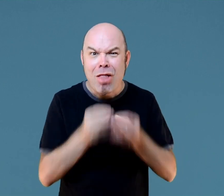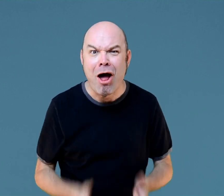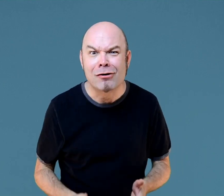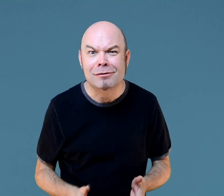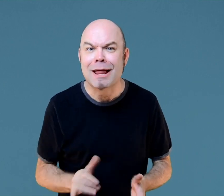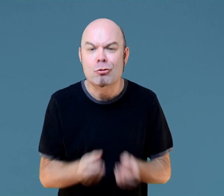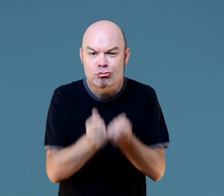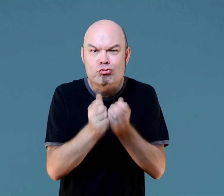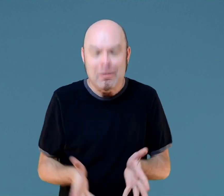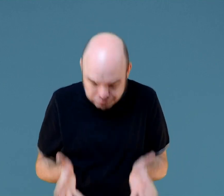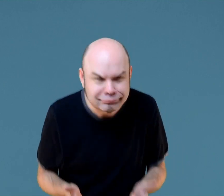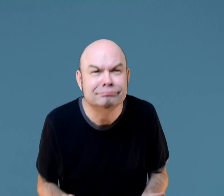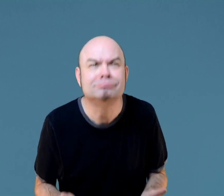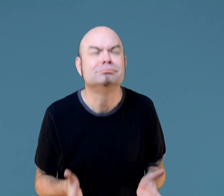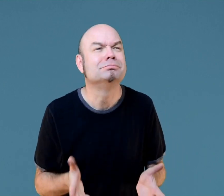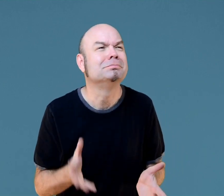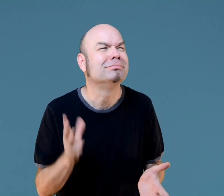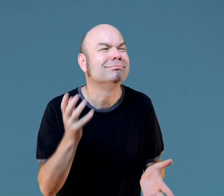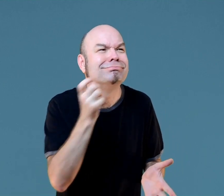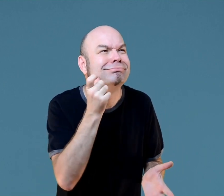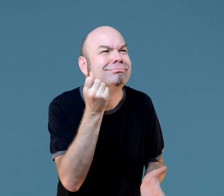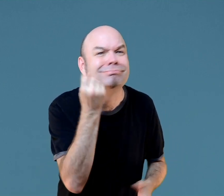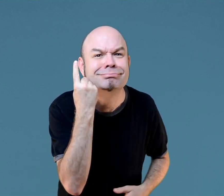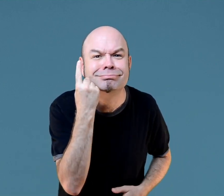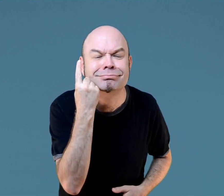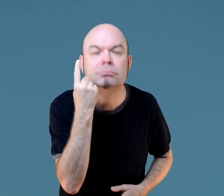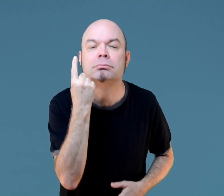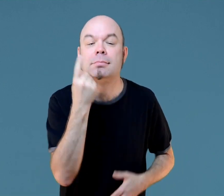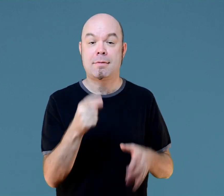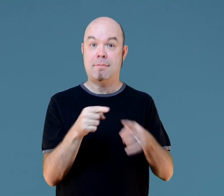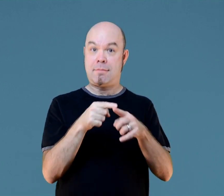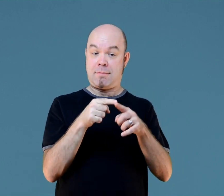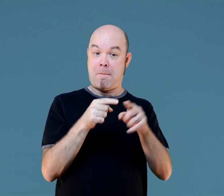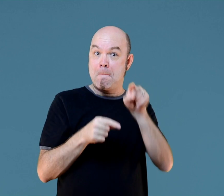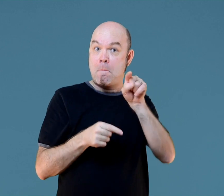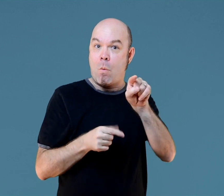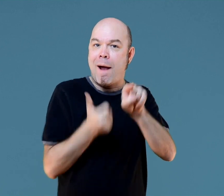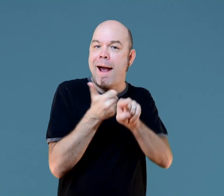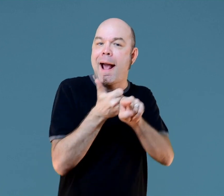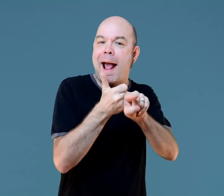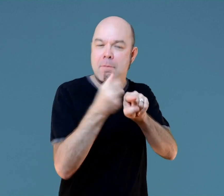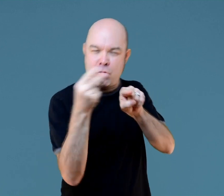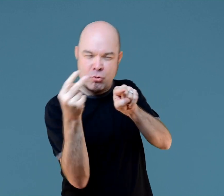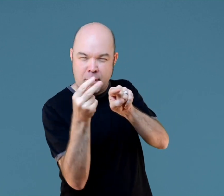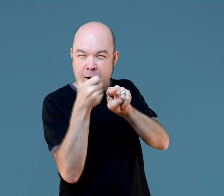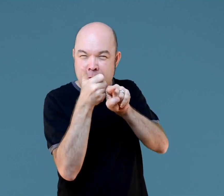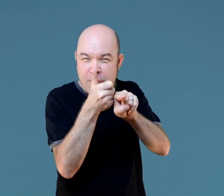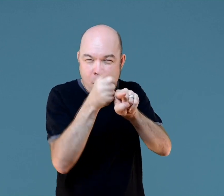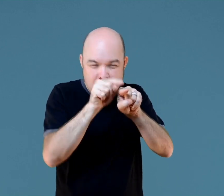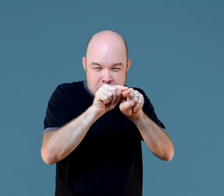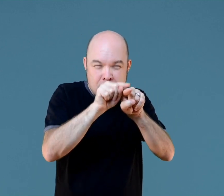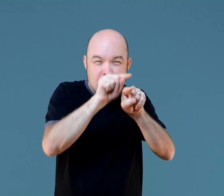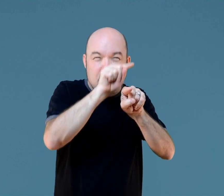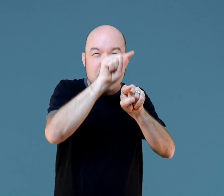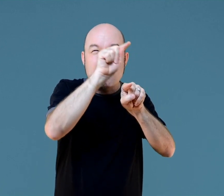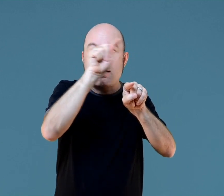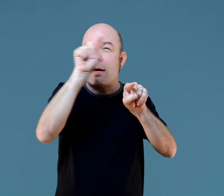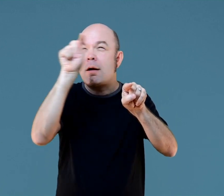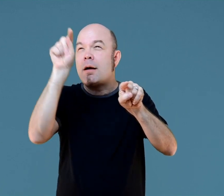"I'm lost. "Where am I supposed to go, I don't understand." But this point, it helps you follow